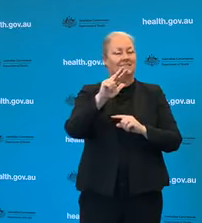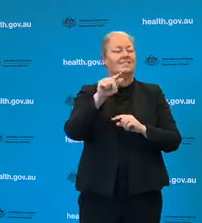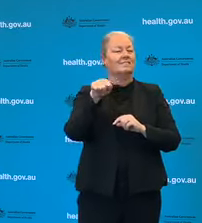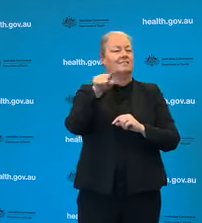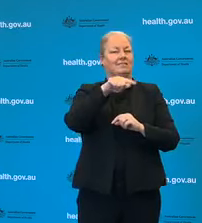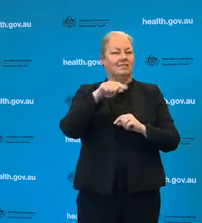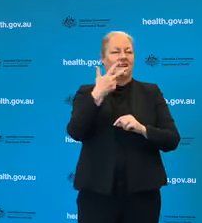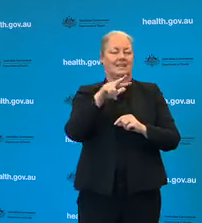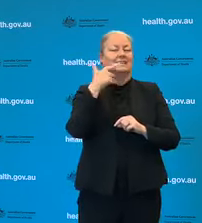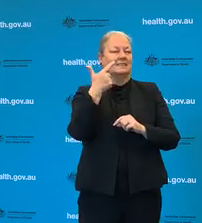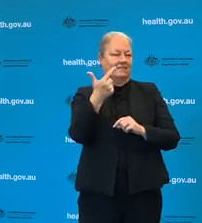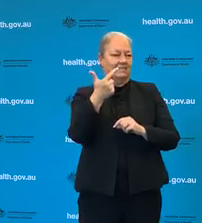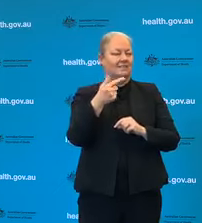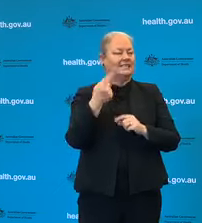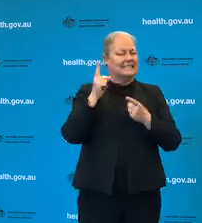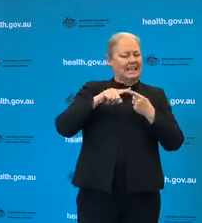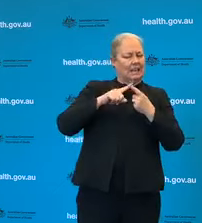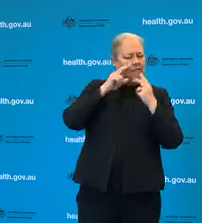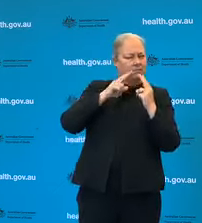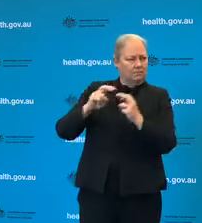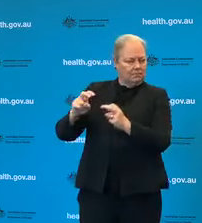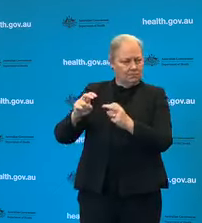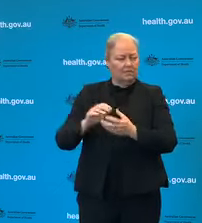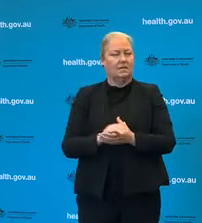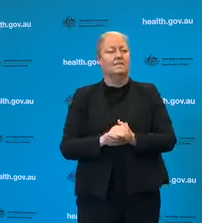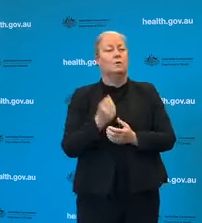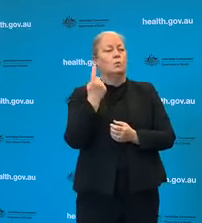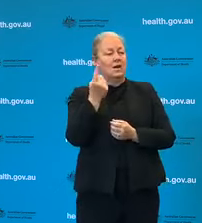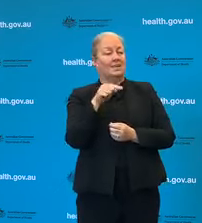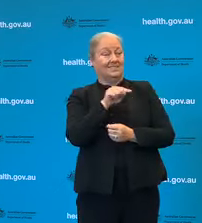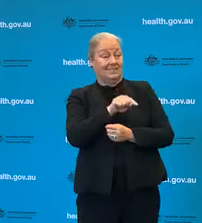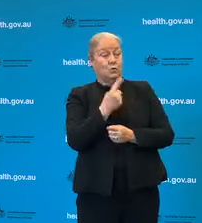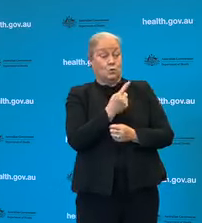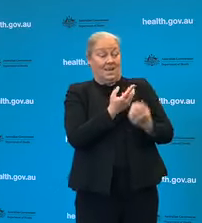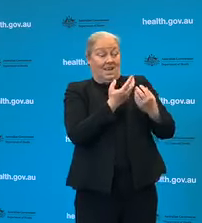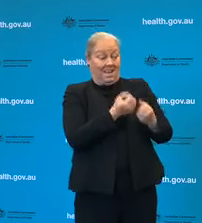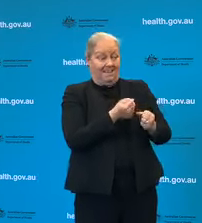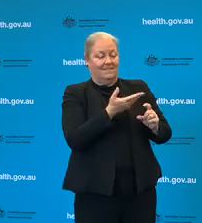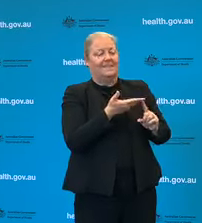Queensland one new case was reported, which is a contact of a confirmed case.